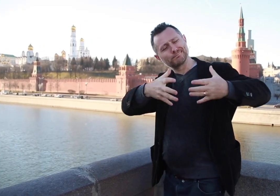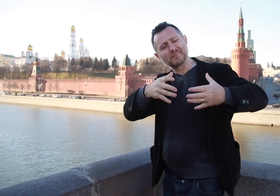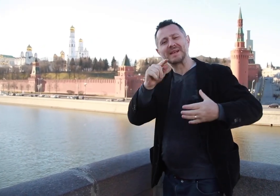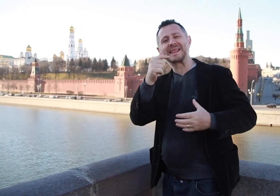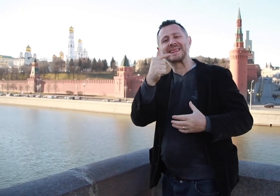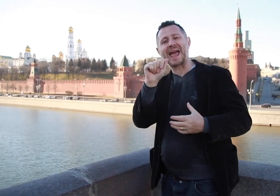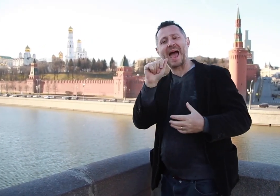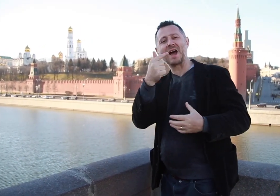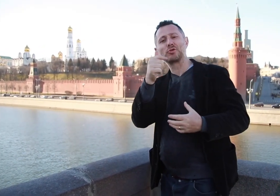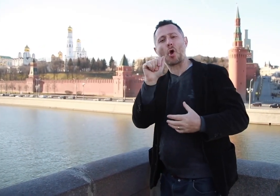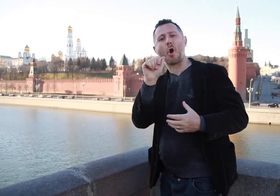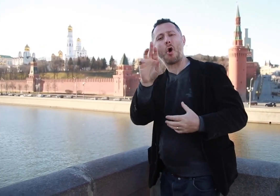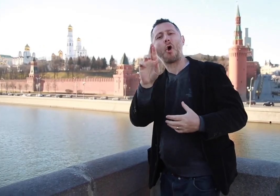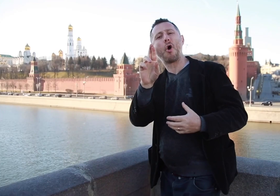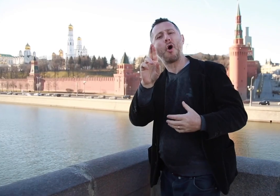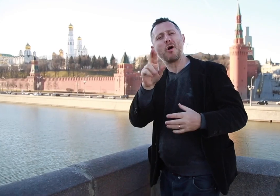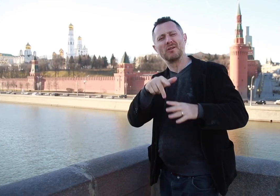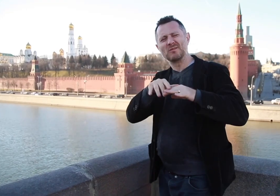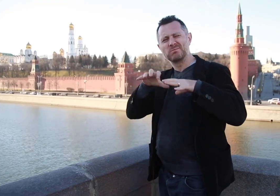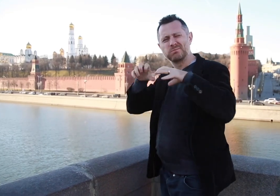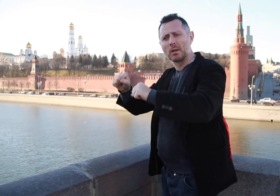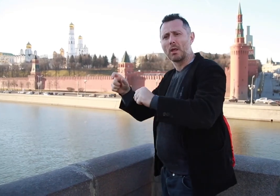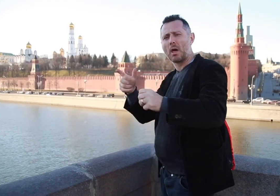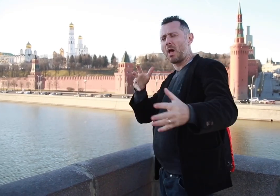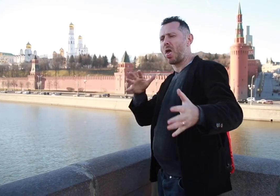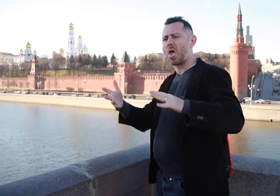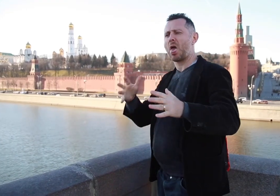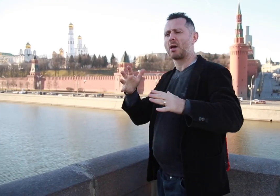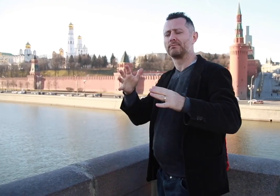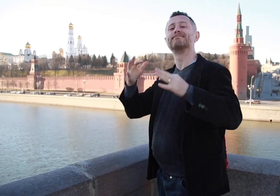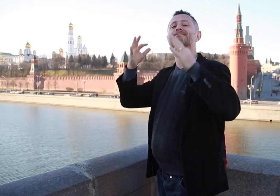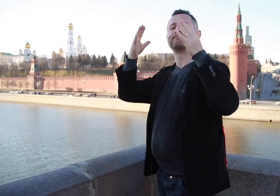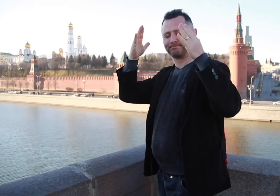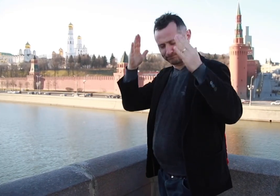from the eastern part of Asia. After that,